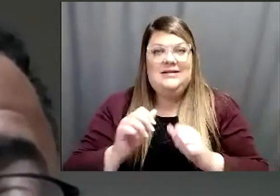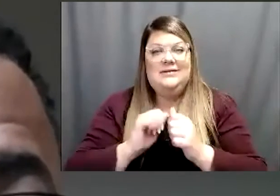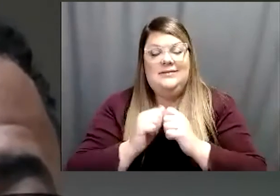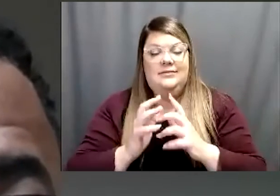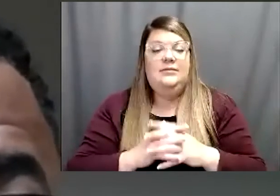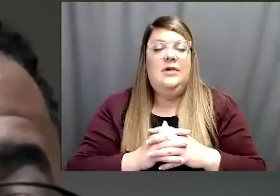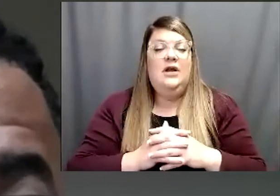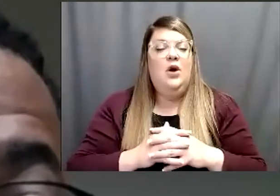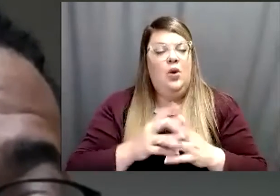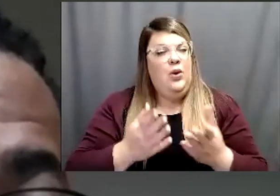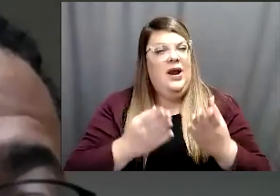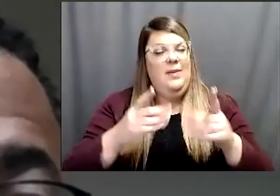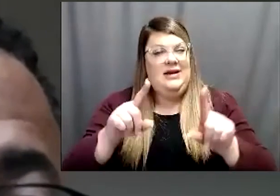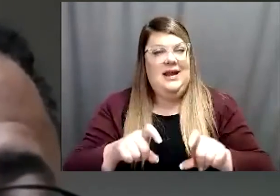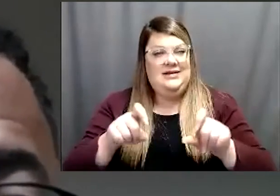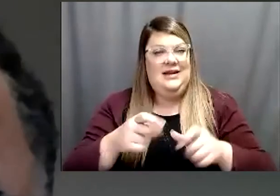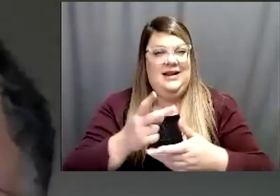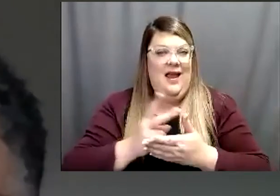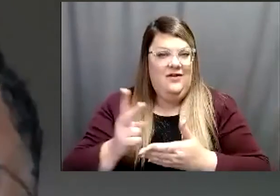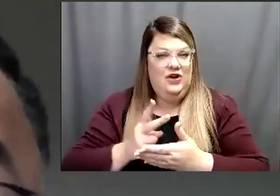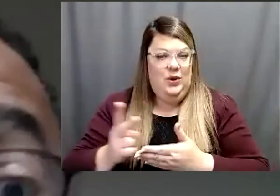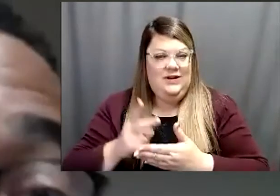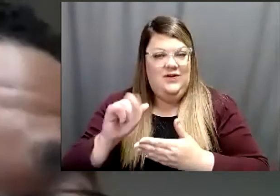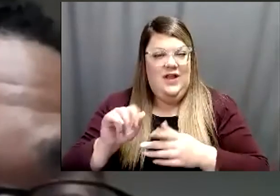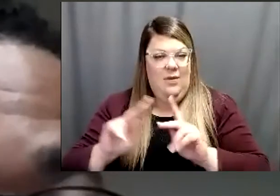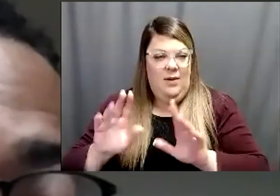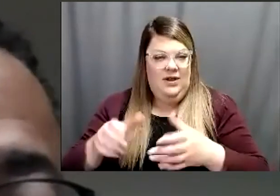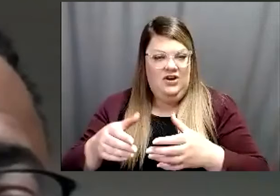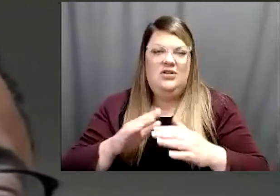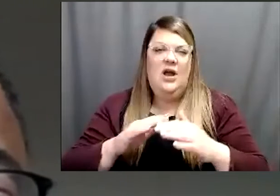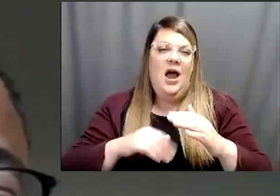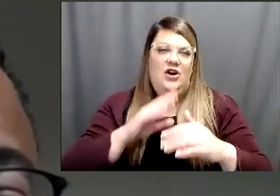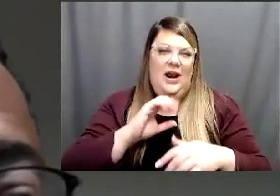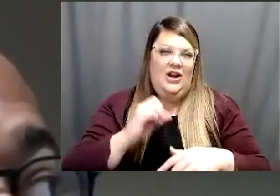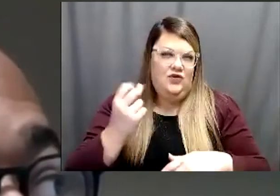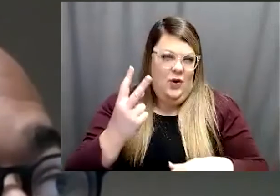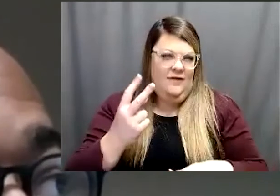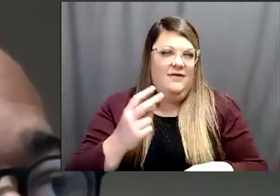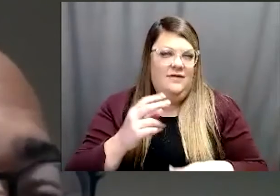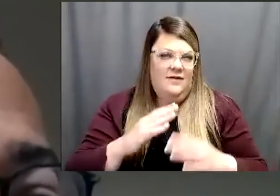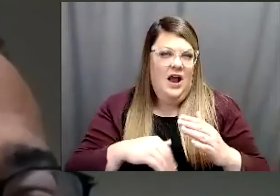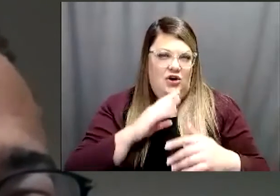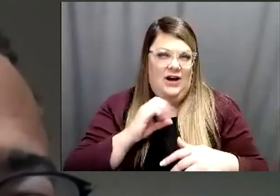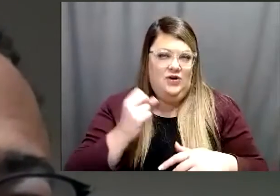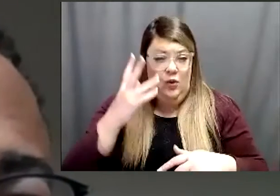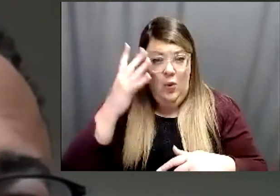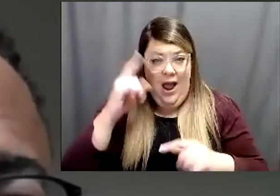weeks for that population under the age of 12. Why did we choose that group is because those